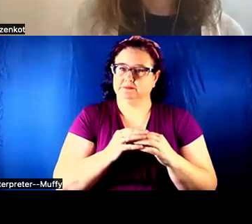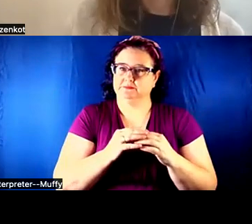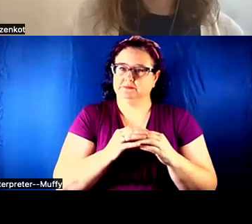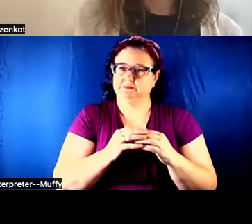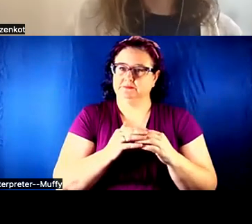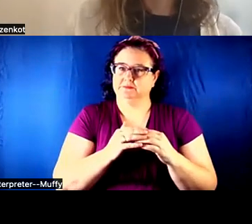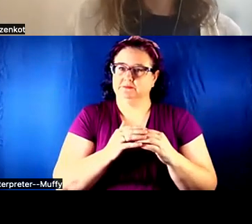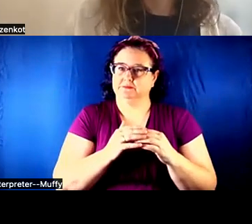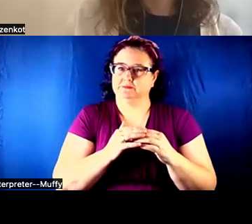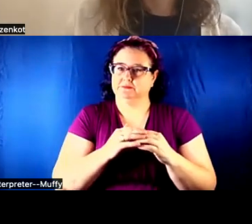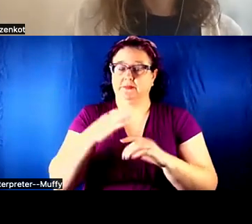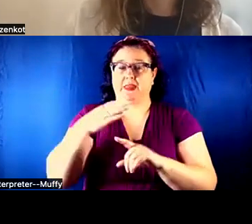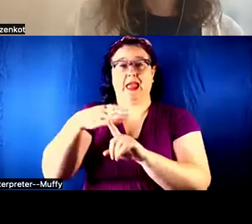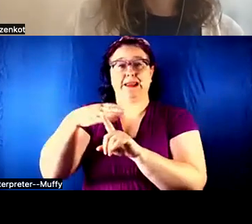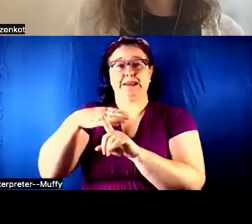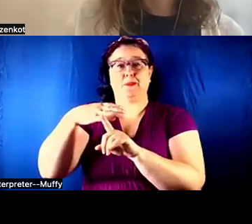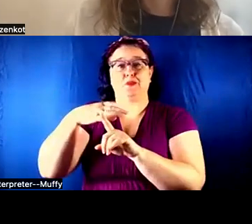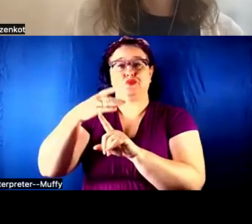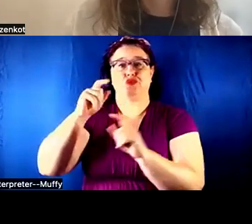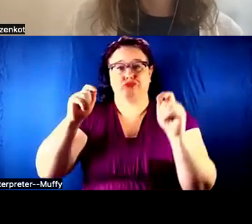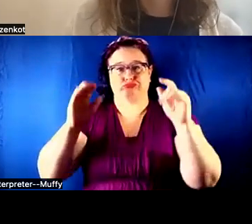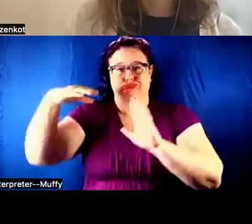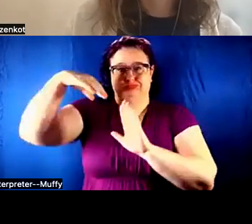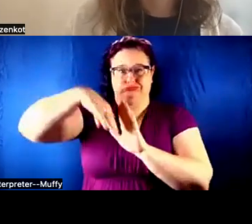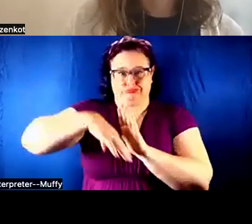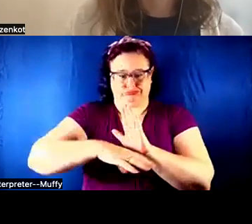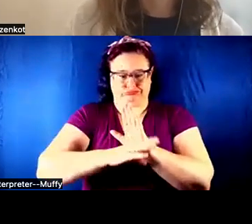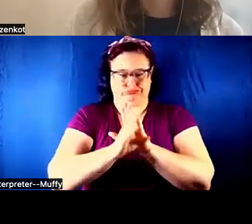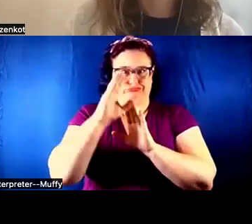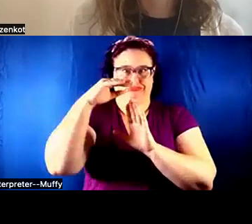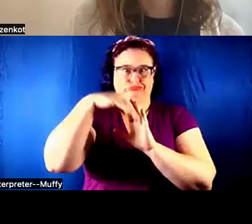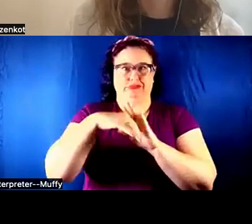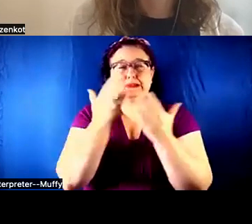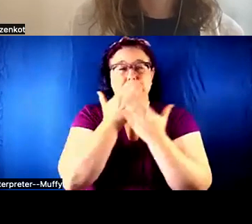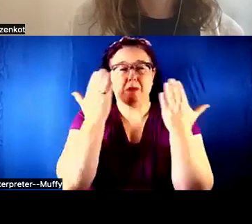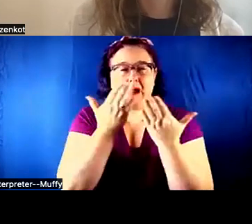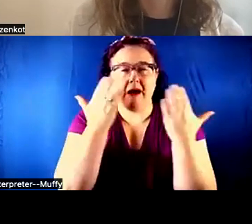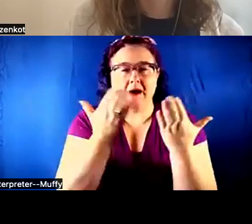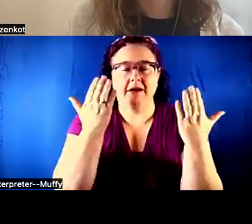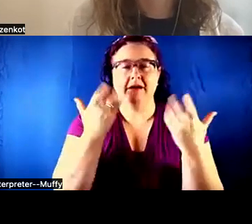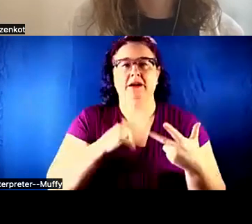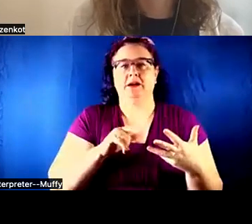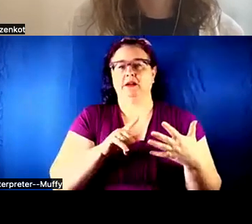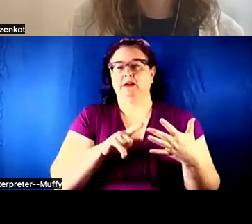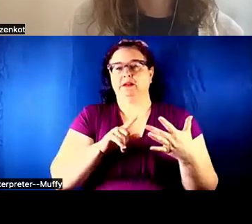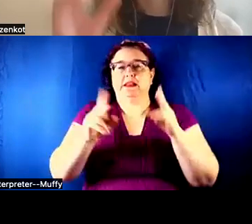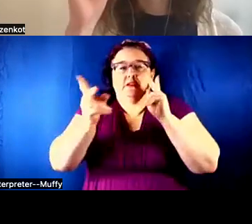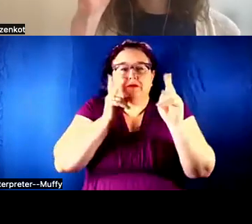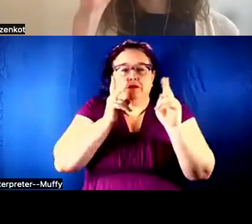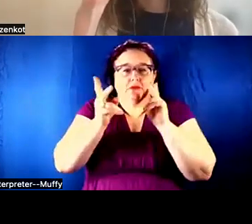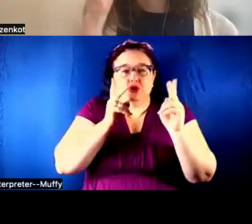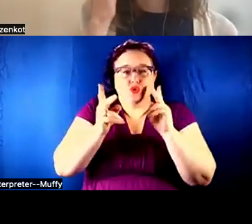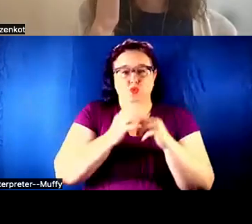have temperature changes, you have smells, you have visuals that could hopefully have audio